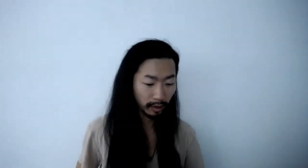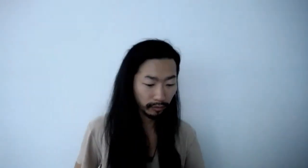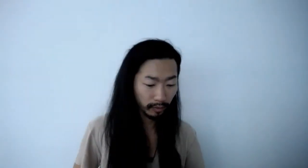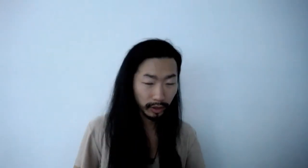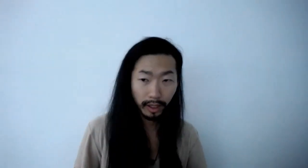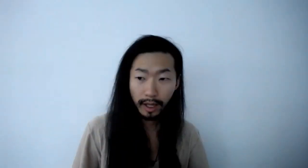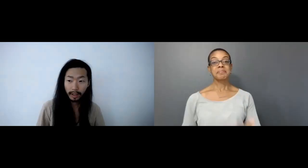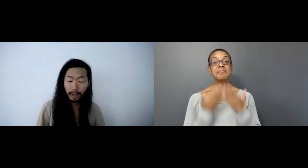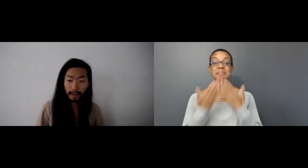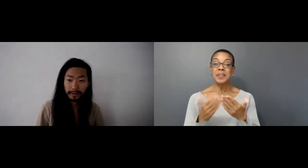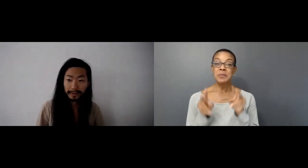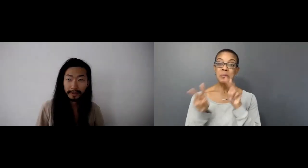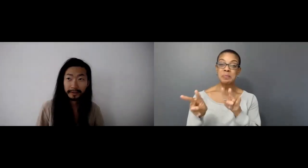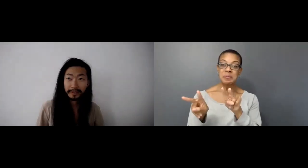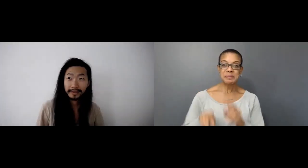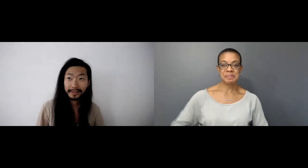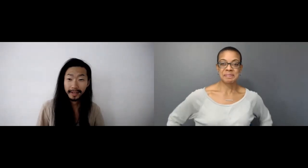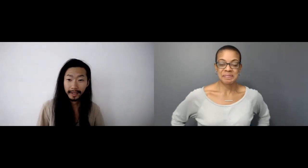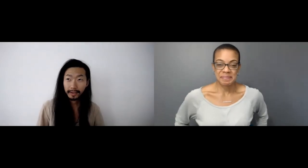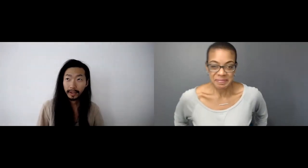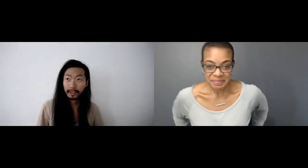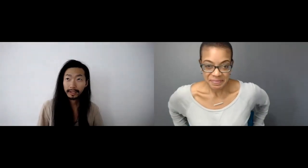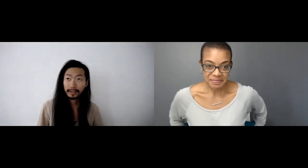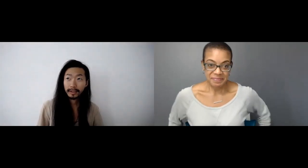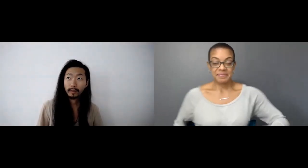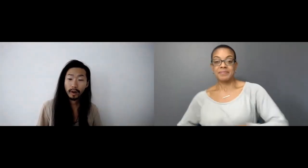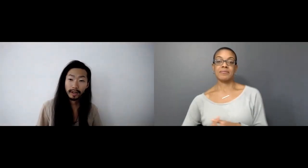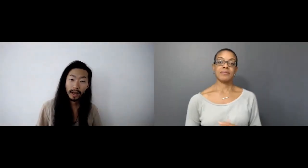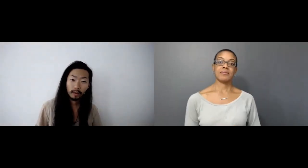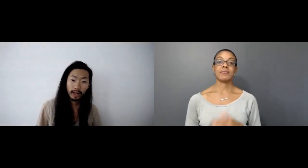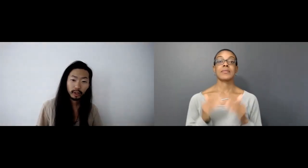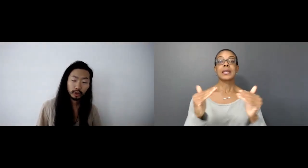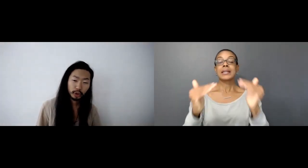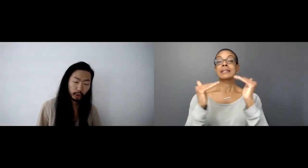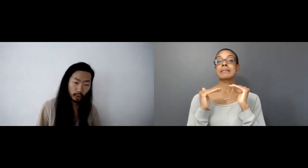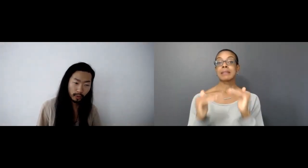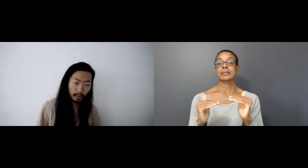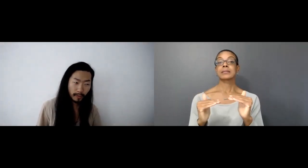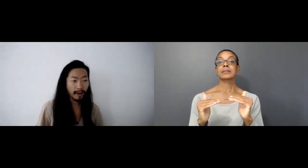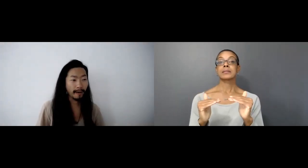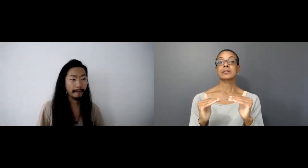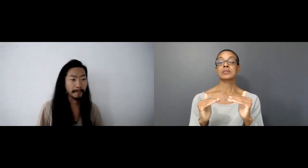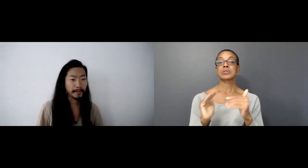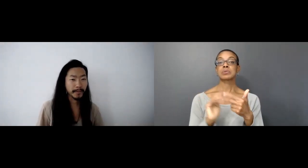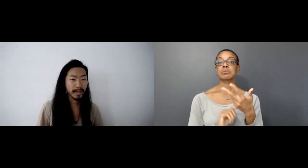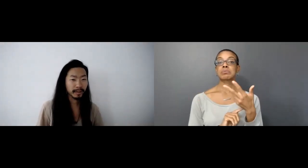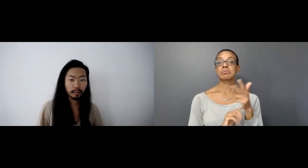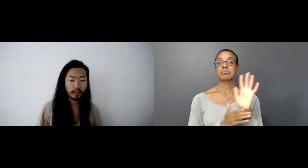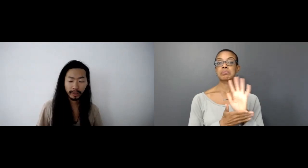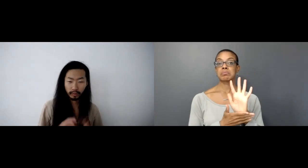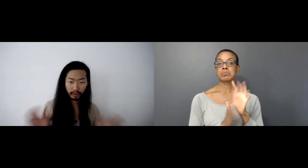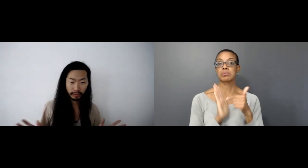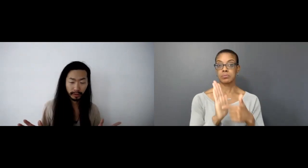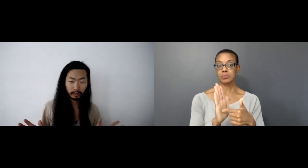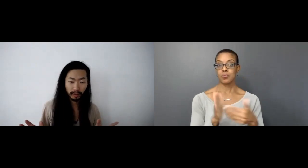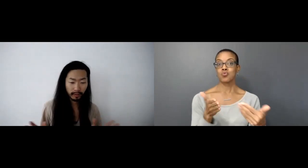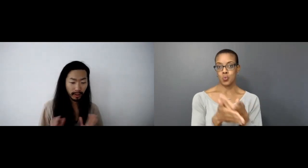for watching that and next one I would like to show some brand new material as well.